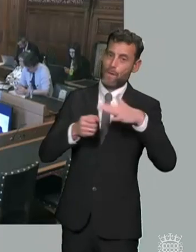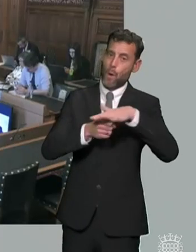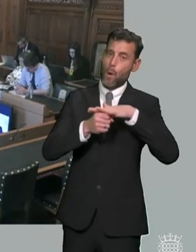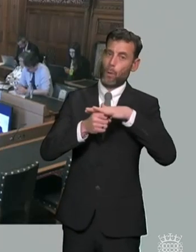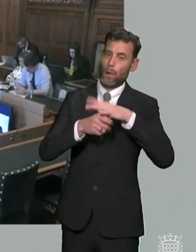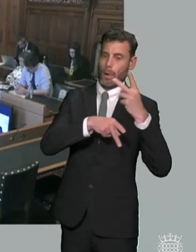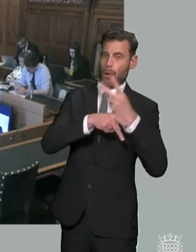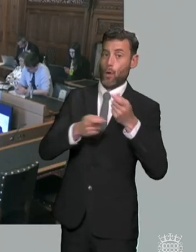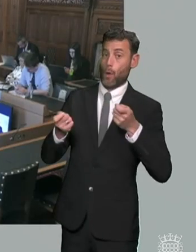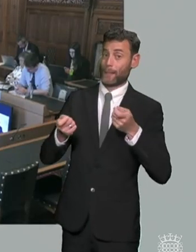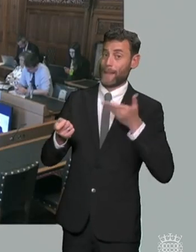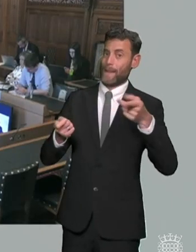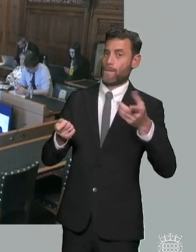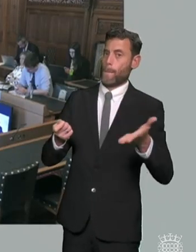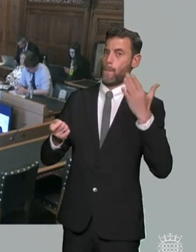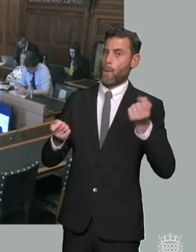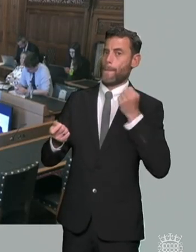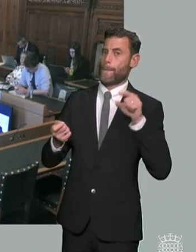um who would like to start off um should i start off with you ali